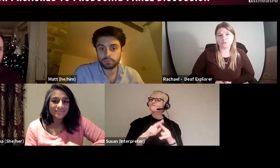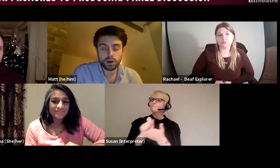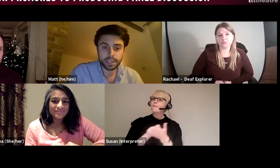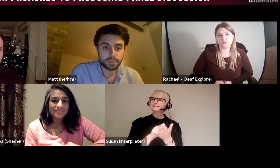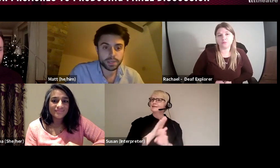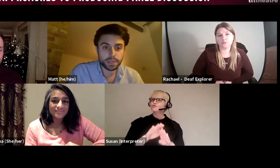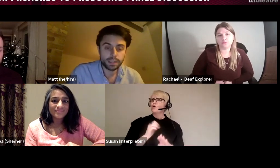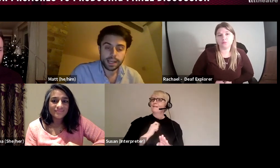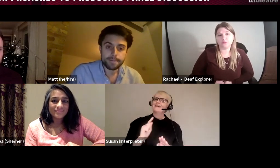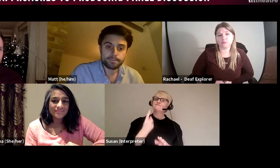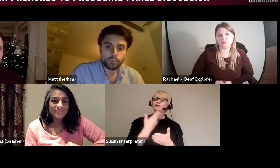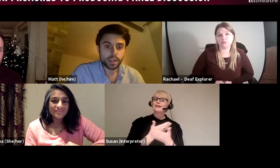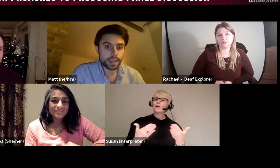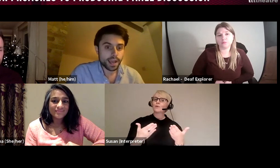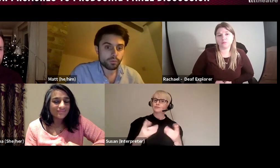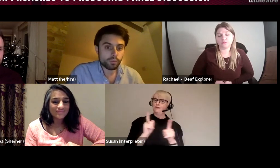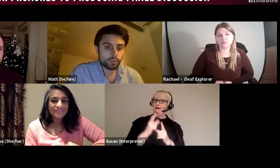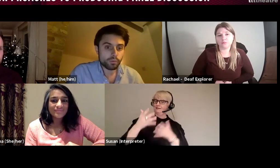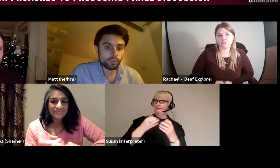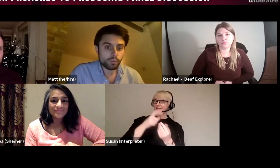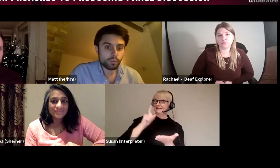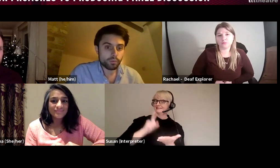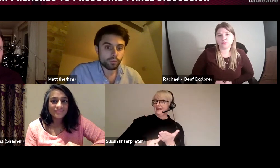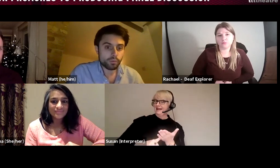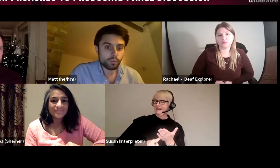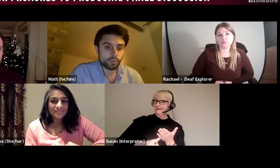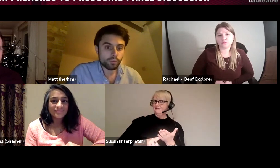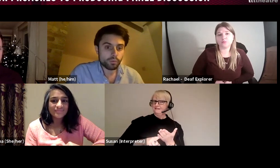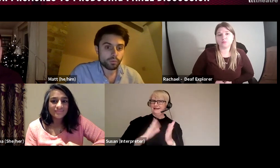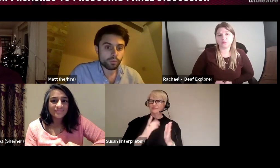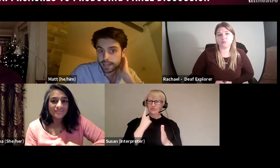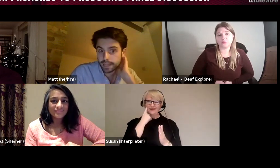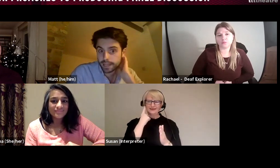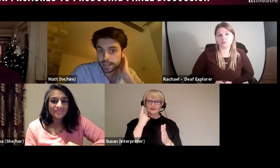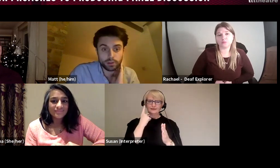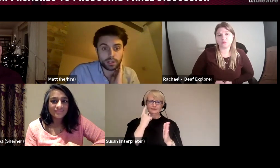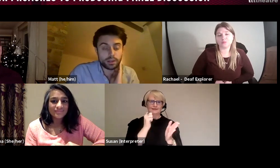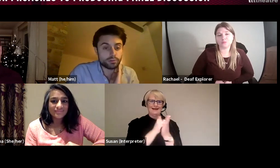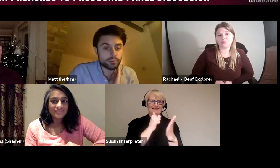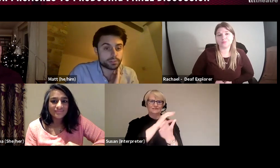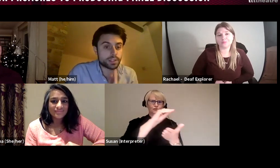marketing in BSL, working out where you want to place the ads, where deaf people who are